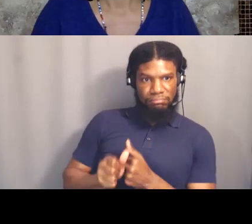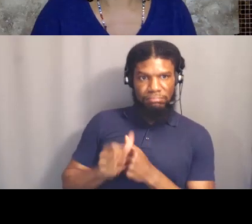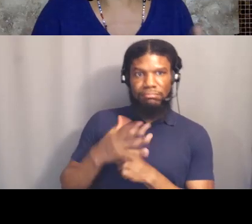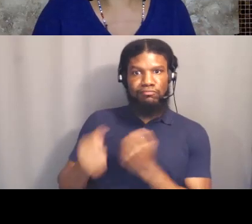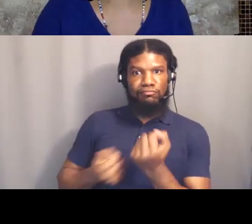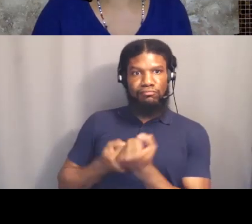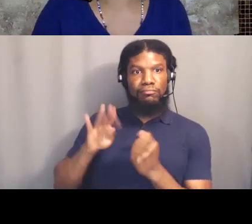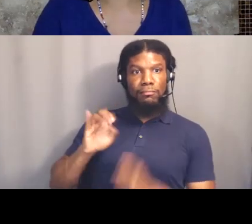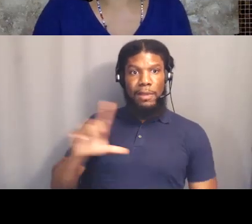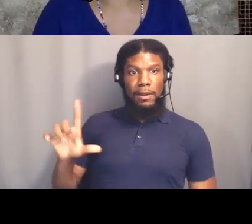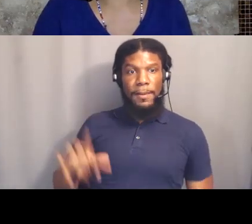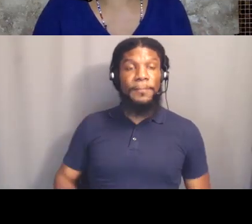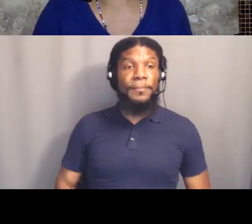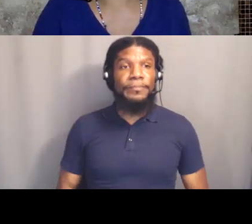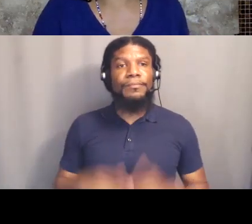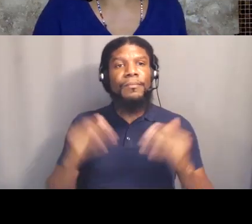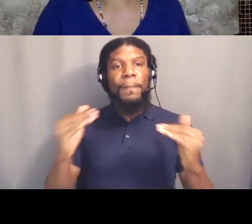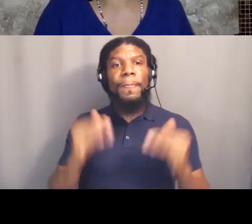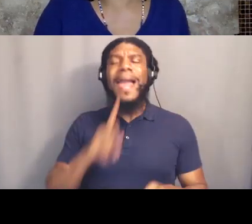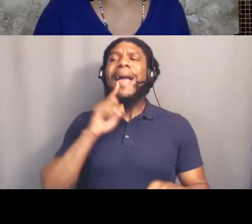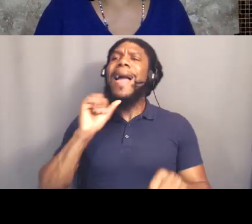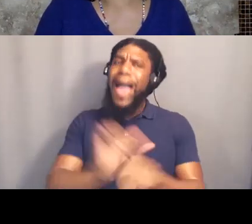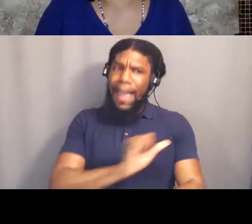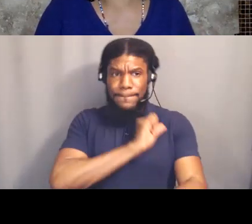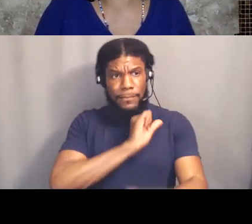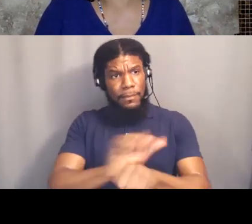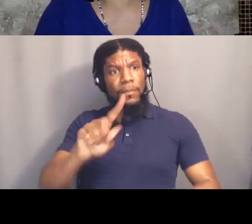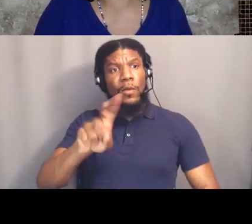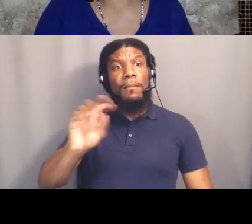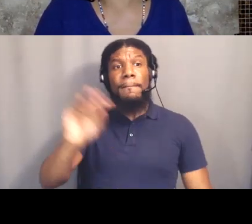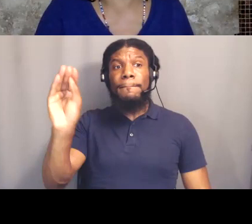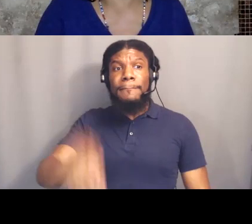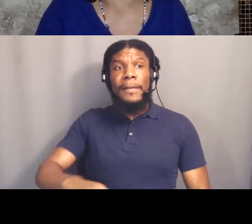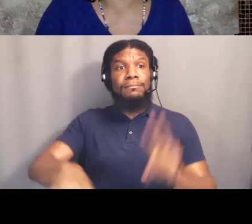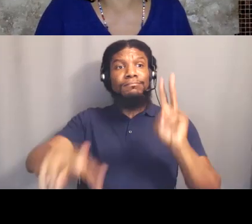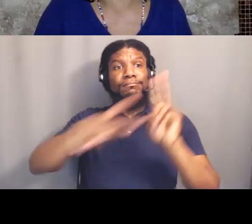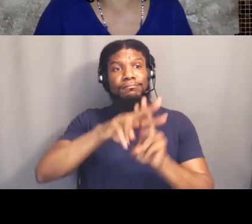We're absolutely saying defund the police not only as a snappy slogan in the words of Barack Obama